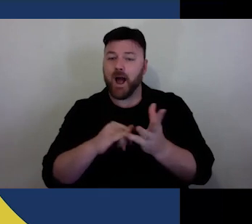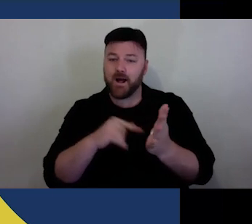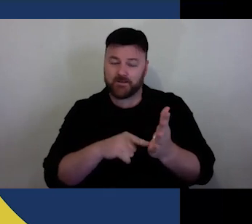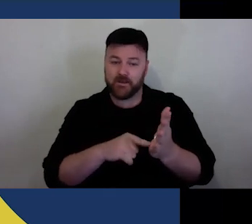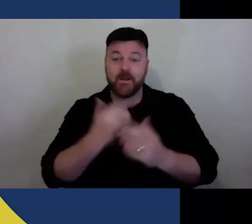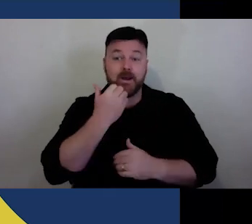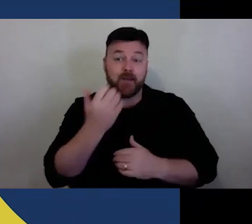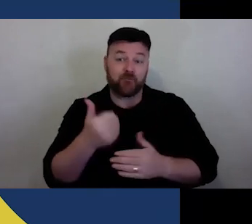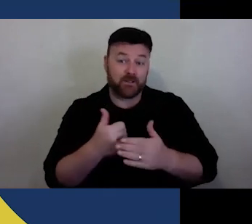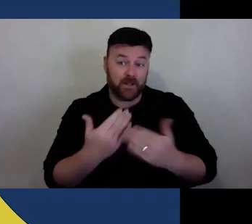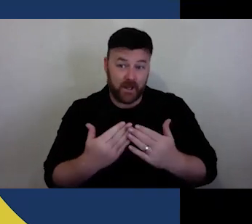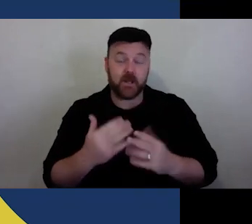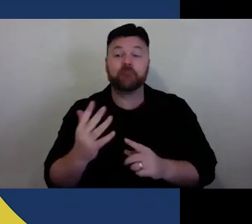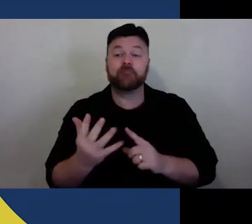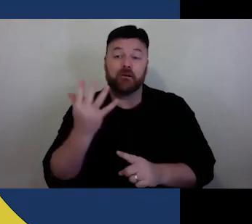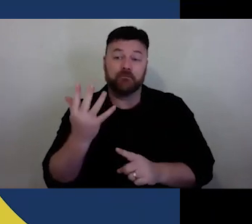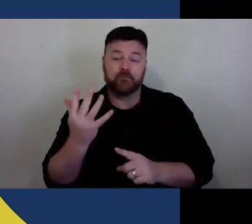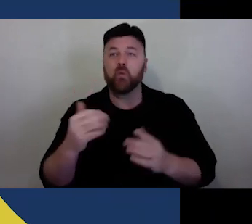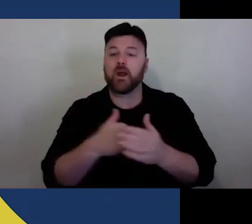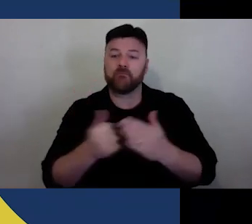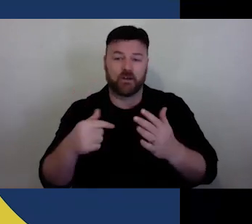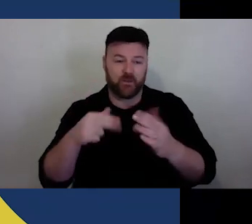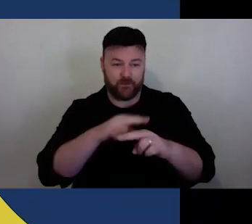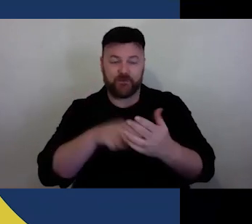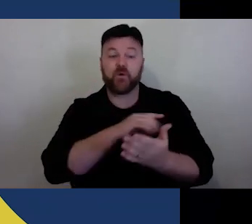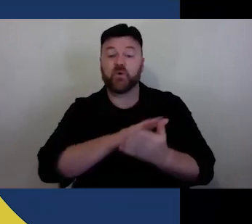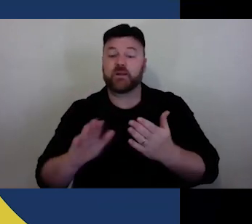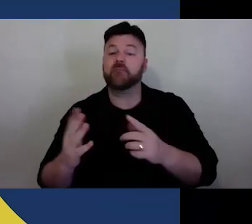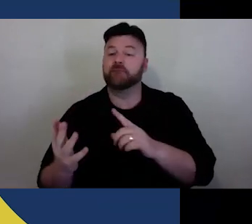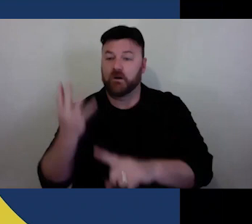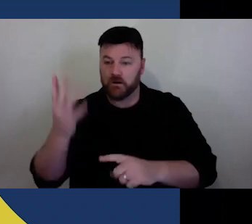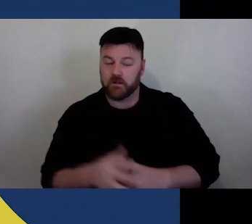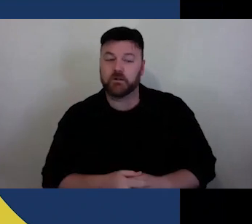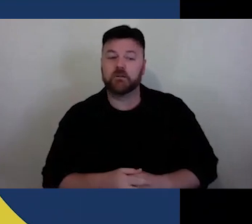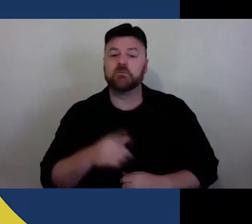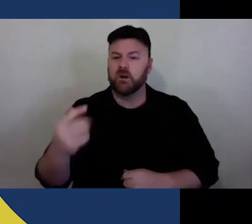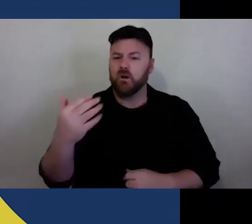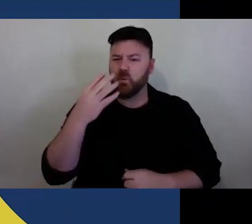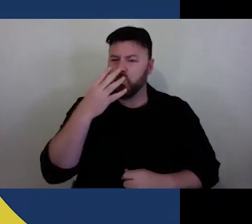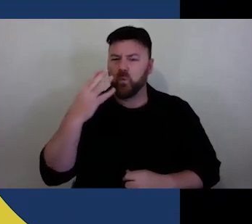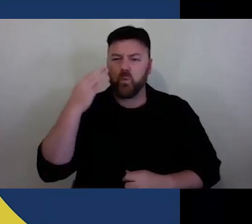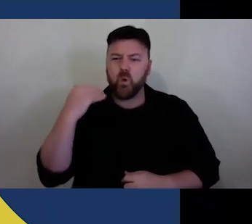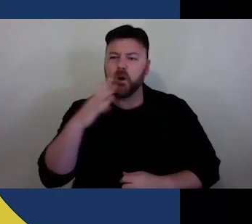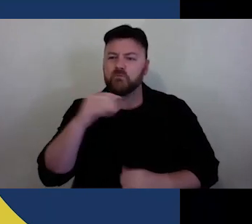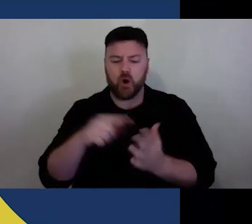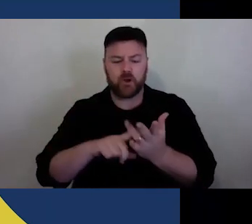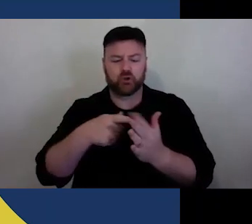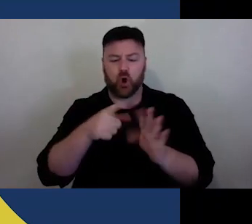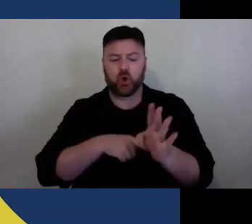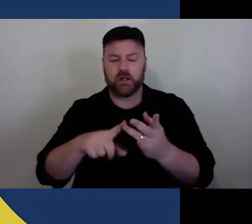podcast will be with Elaine that Knox a Tokyo baisd artist who has sustained her creative practice by travelling and exhibiting